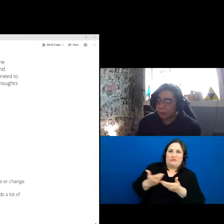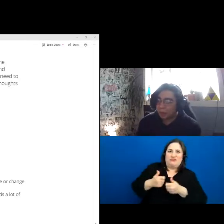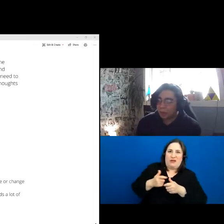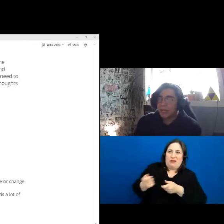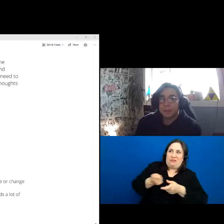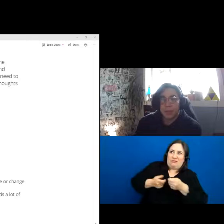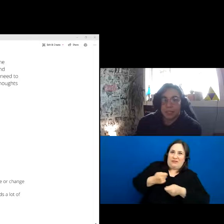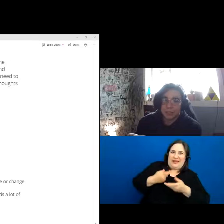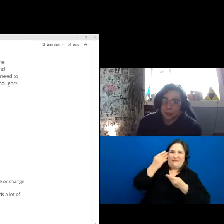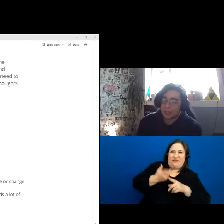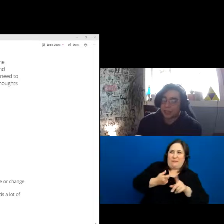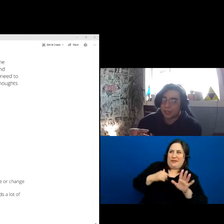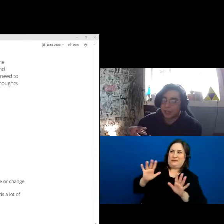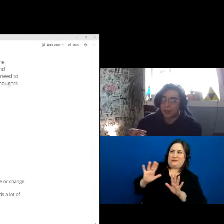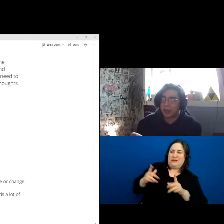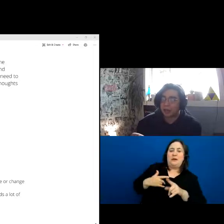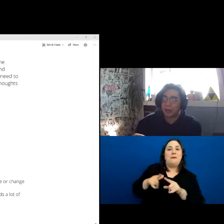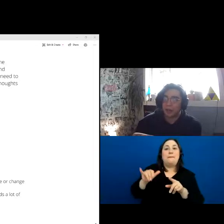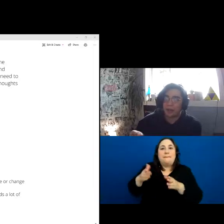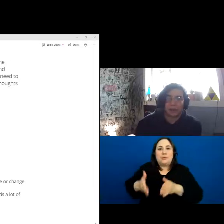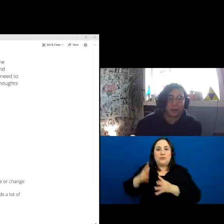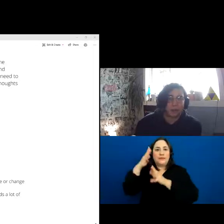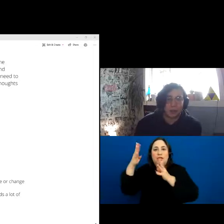But what this person is doing is, they are not badgering you, they are